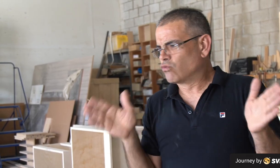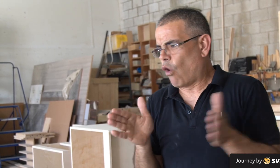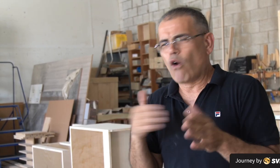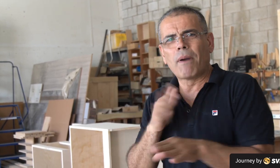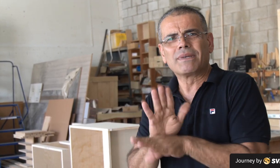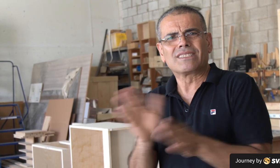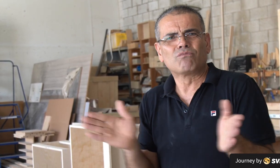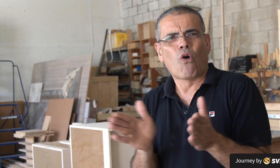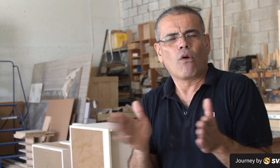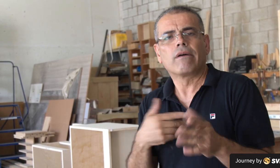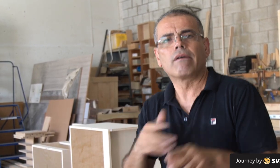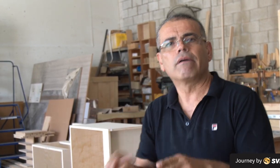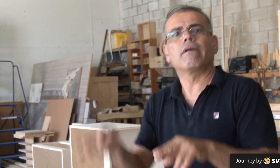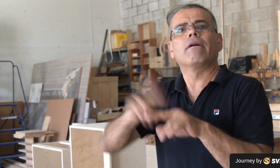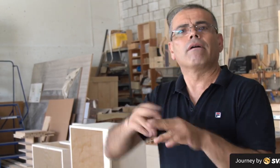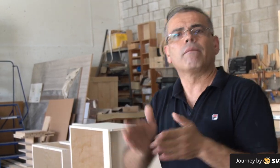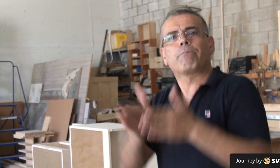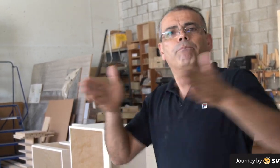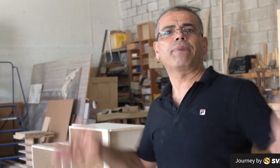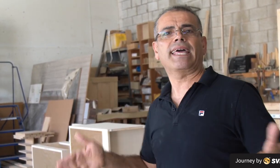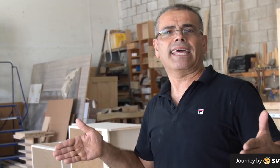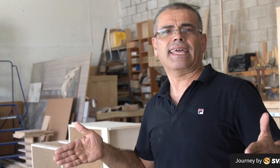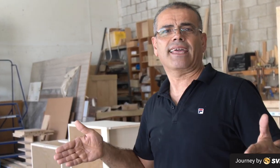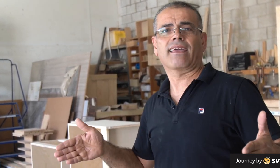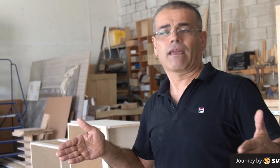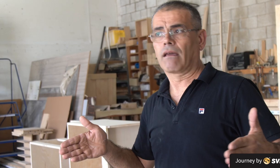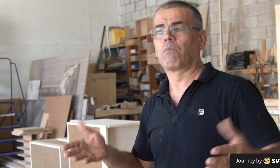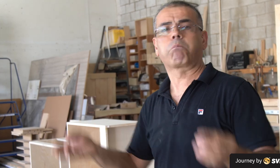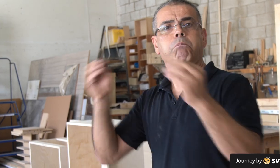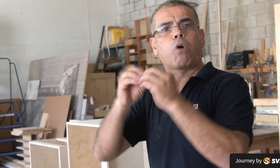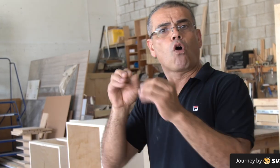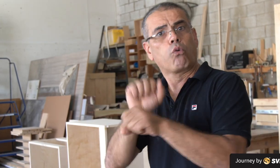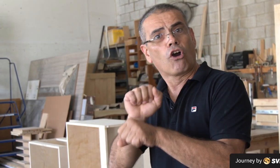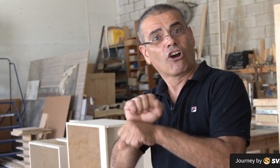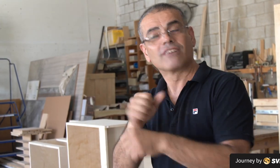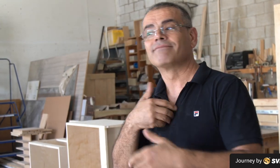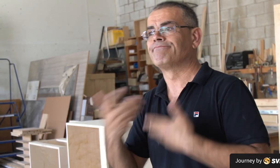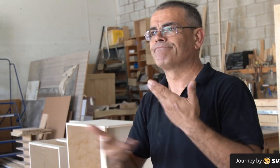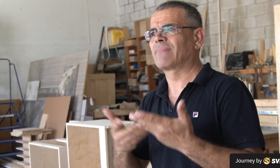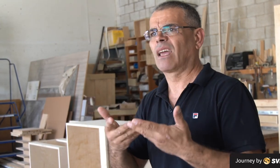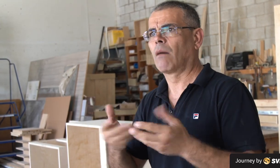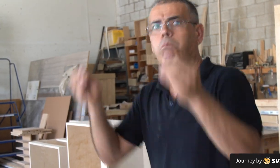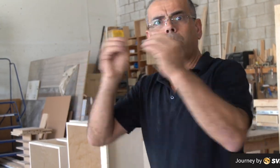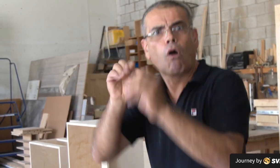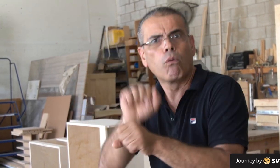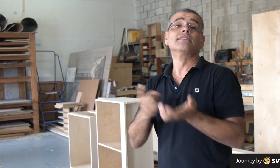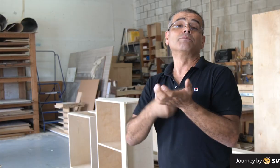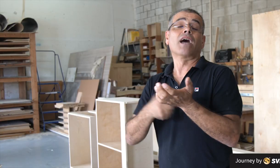realized that my business was too small. We added people to make it bigger and took on more workload.